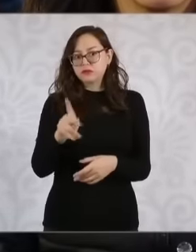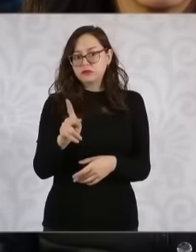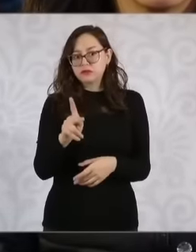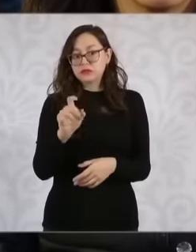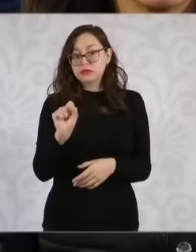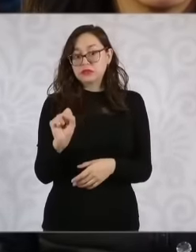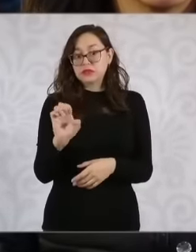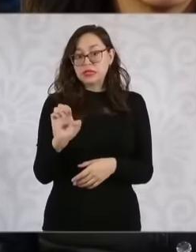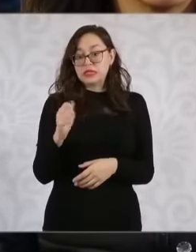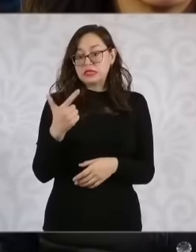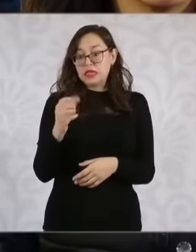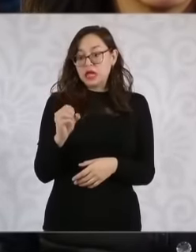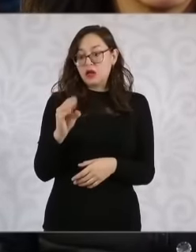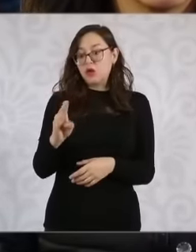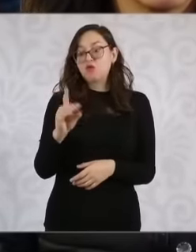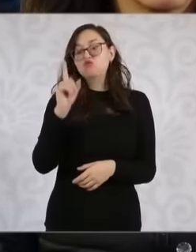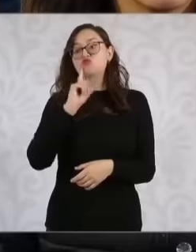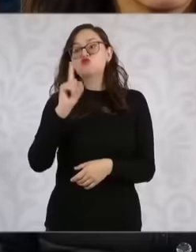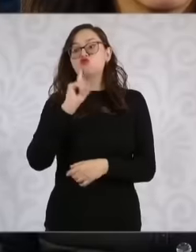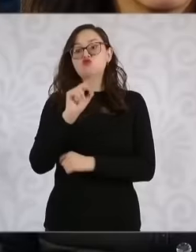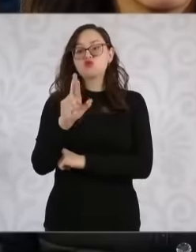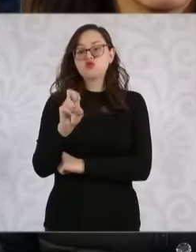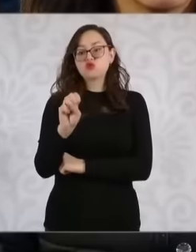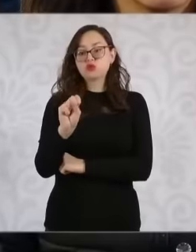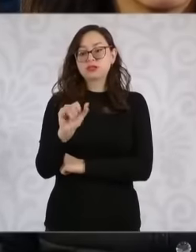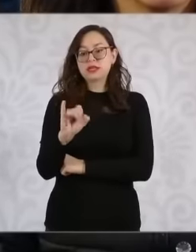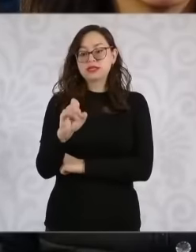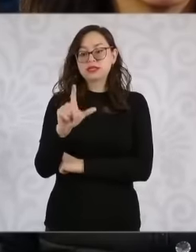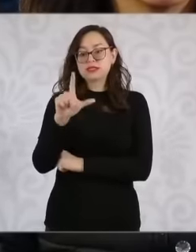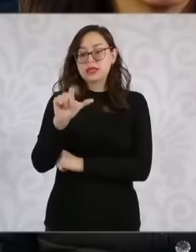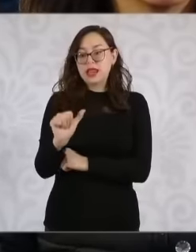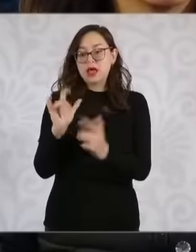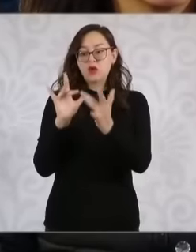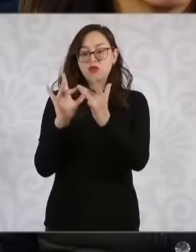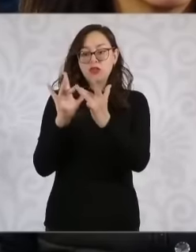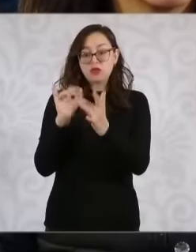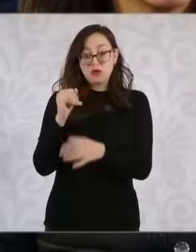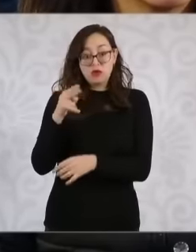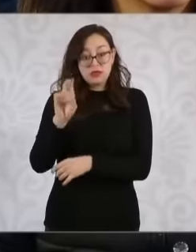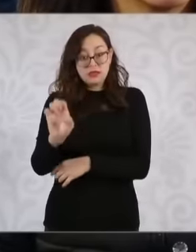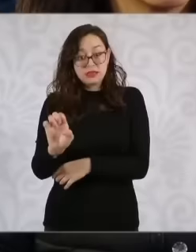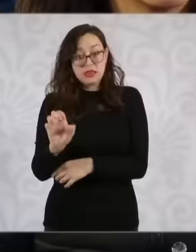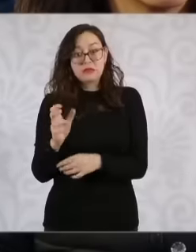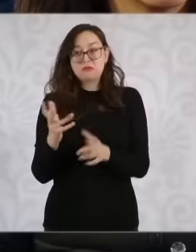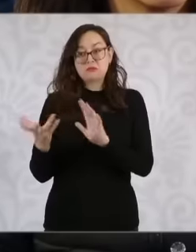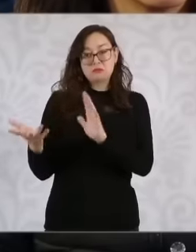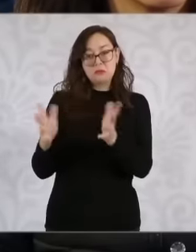Rosa and Cela and this contact that they have precisely with the INE they already have an approximate estimate of